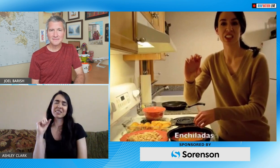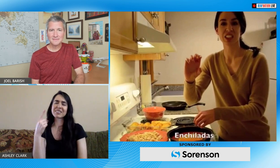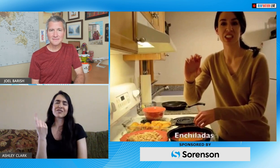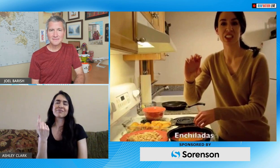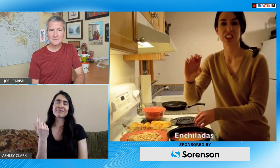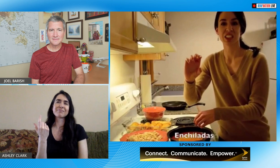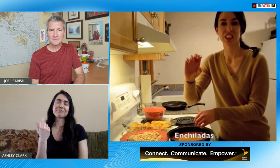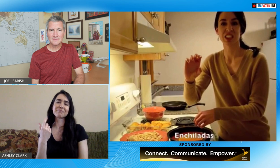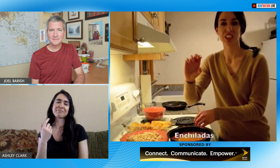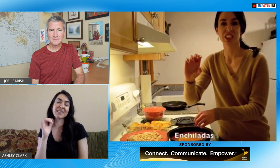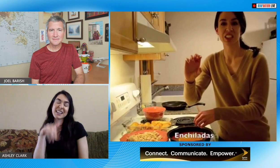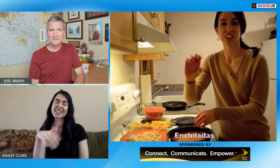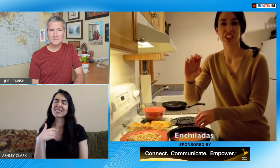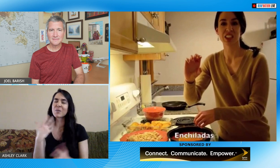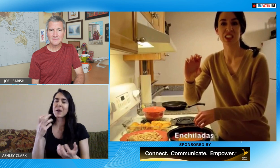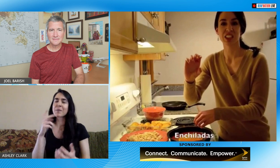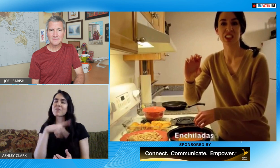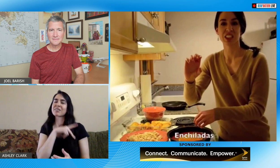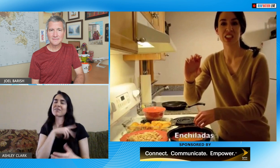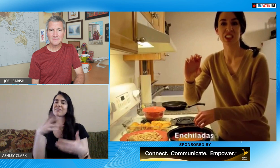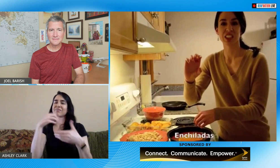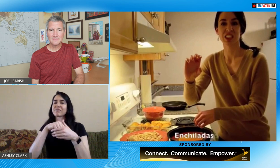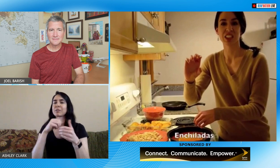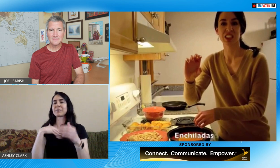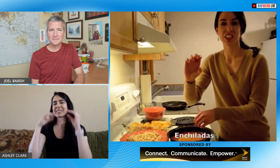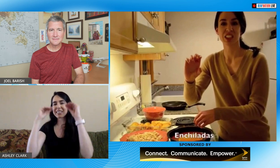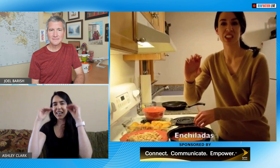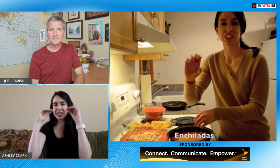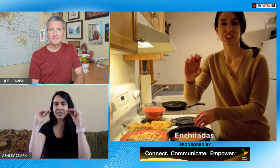that's a good chance to practice fingerspelling and again this was more